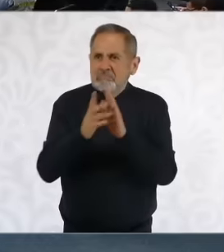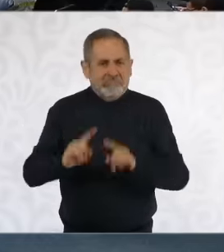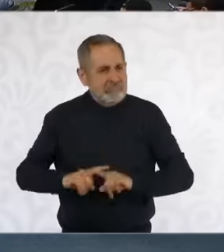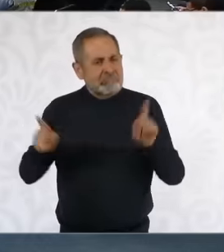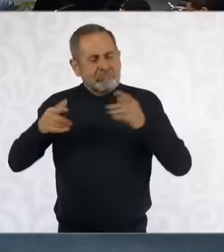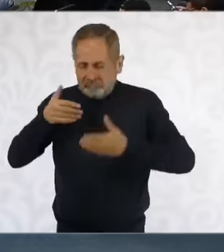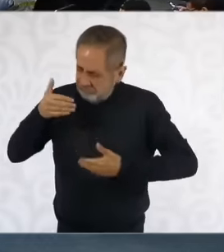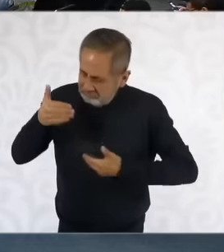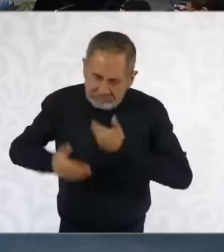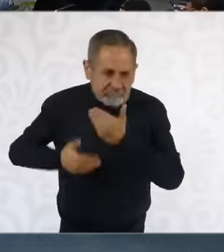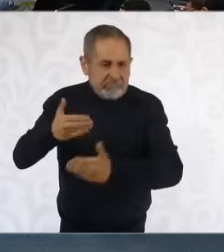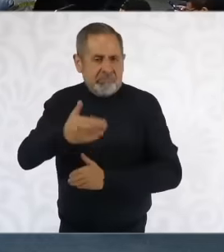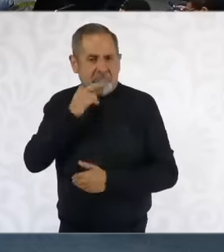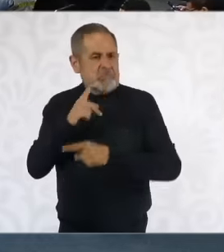that the people of Mexico